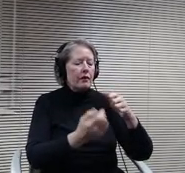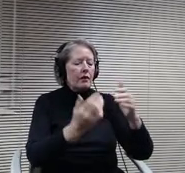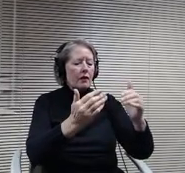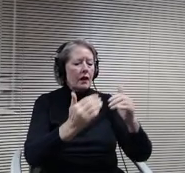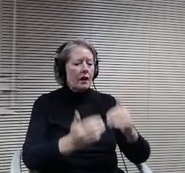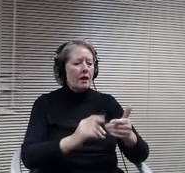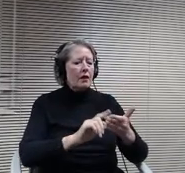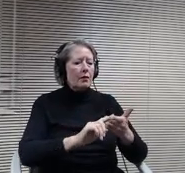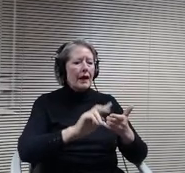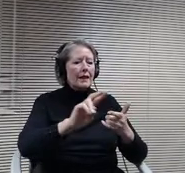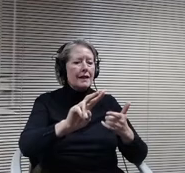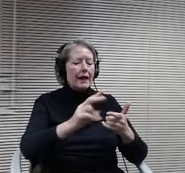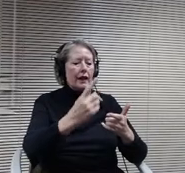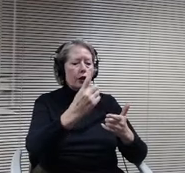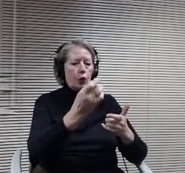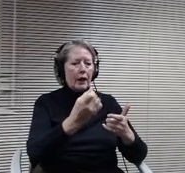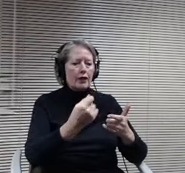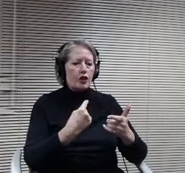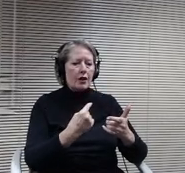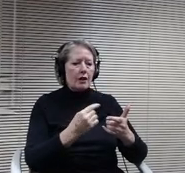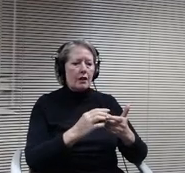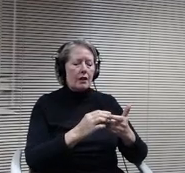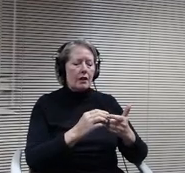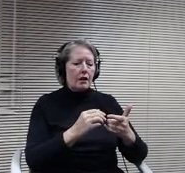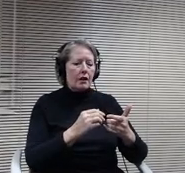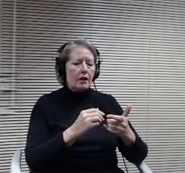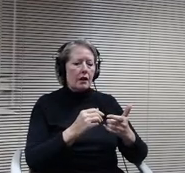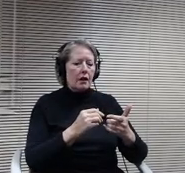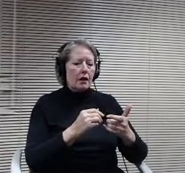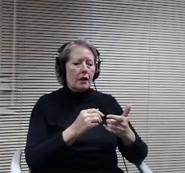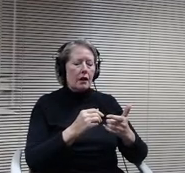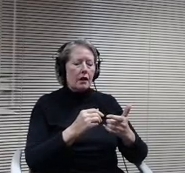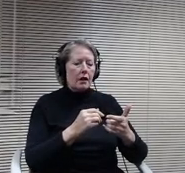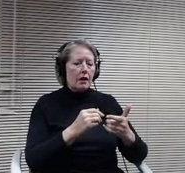Go ahead, I heard we heard second question now. Sorry can you hear me? Yes.